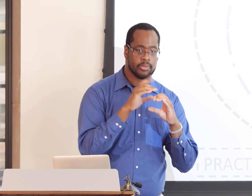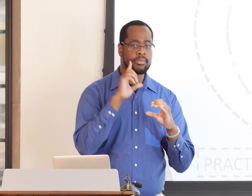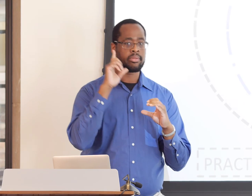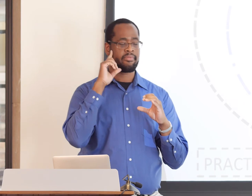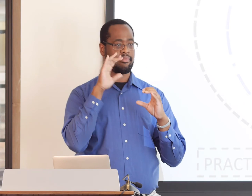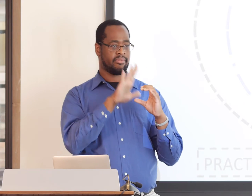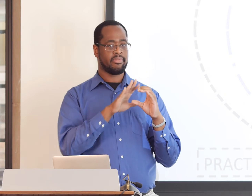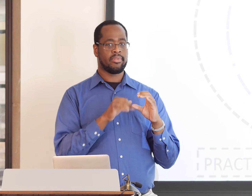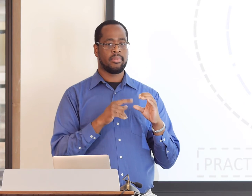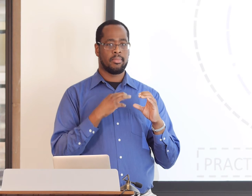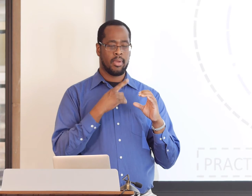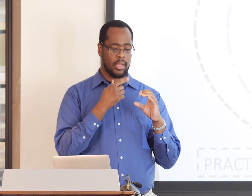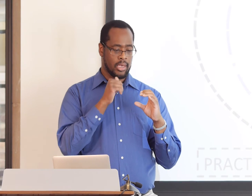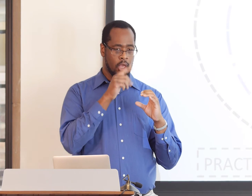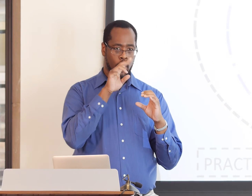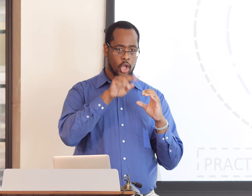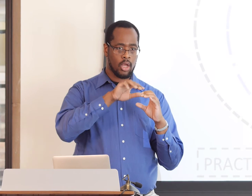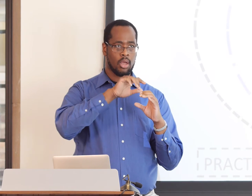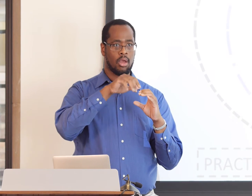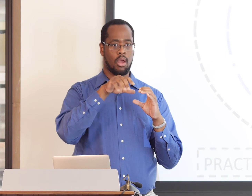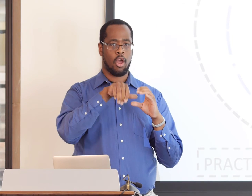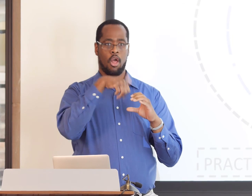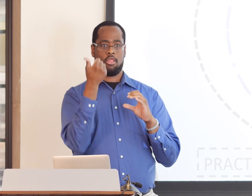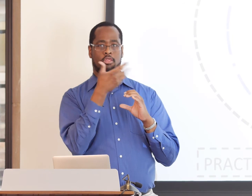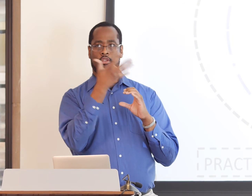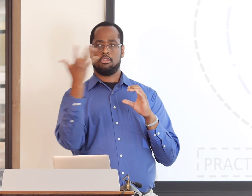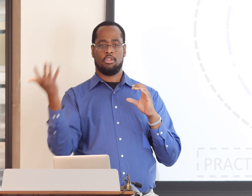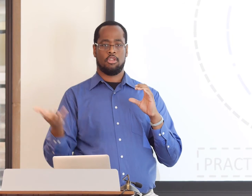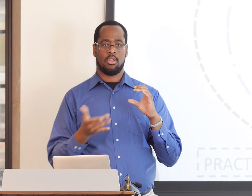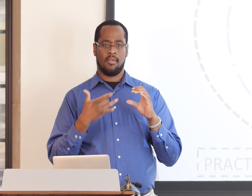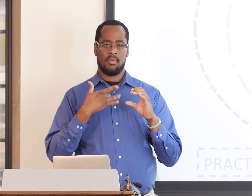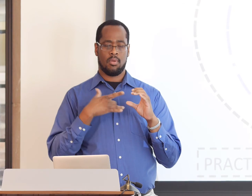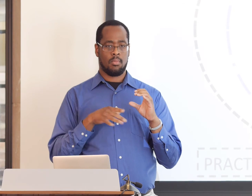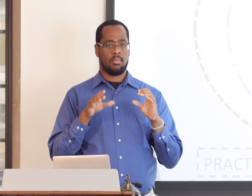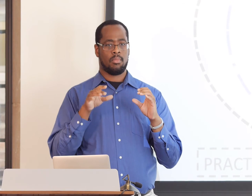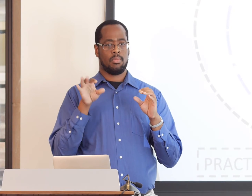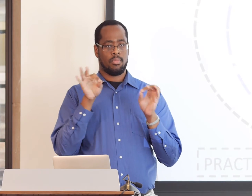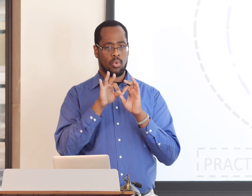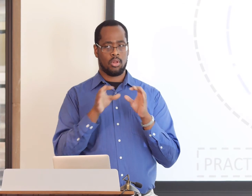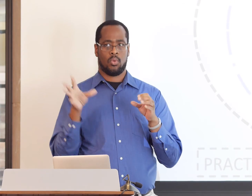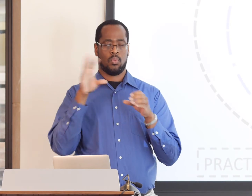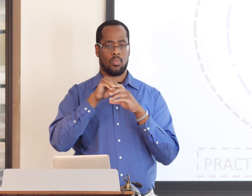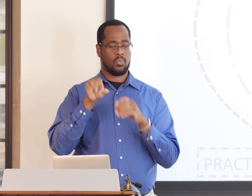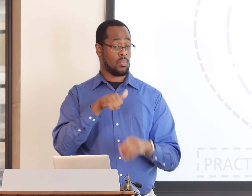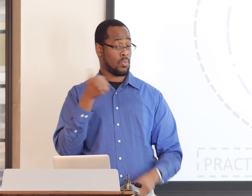So, many studies focus on Deaf people, but they don't focus on other cultural